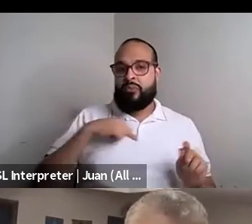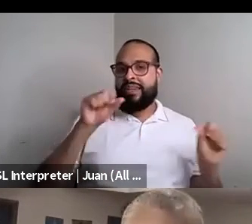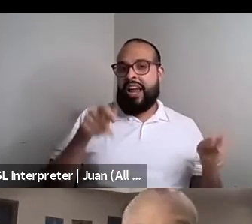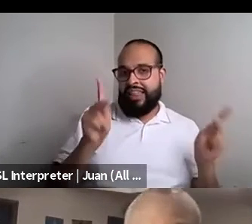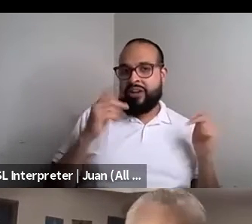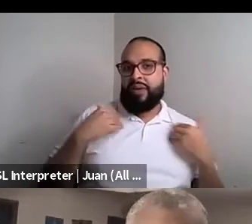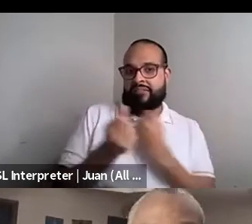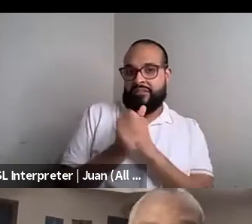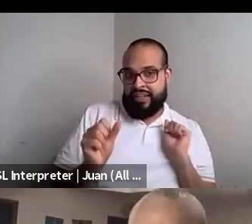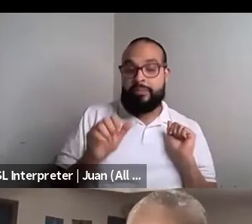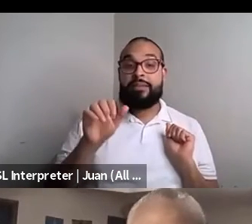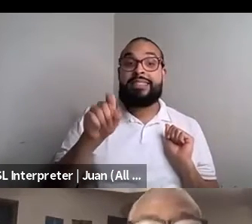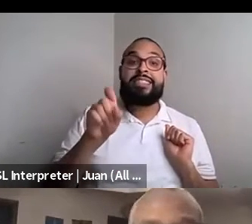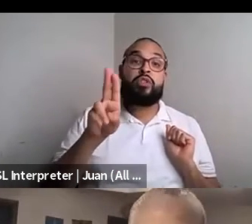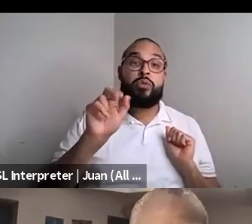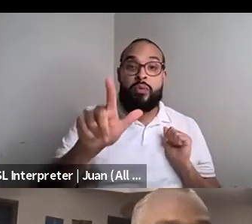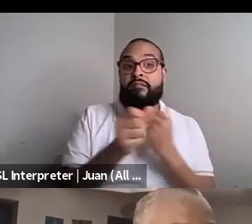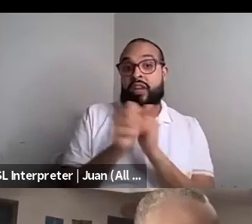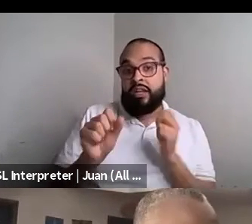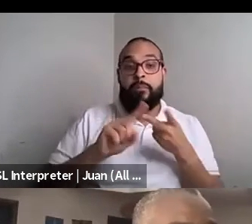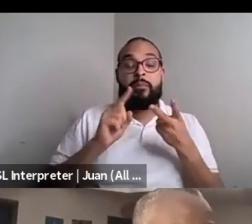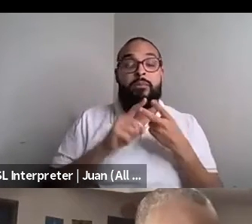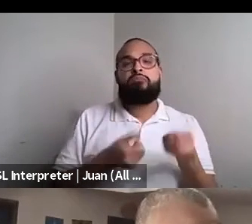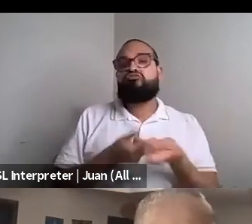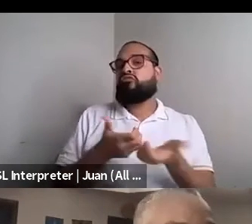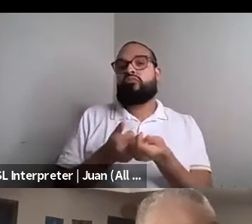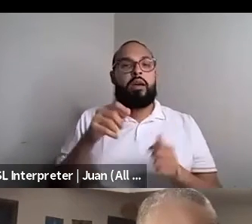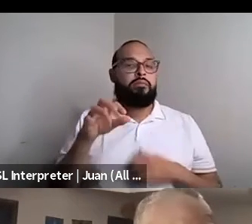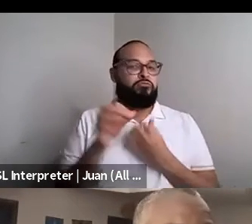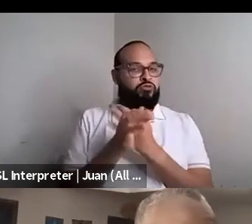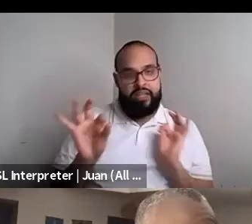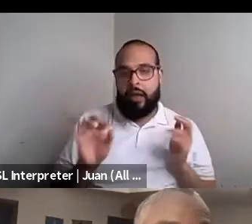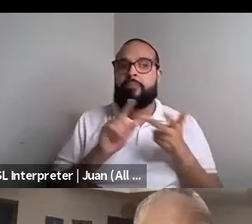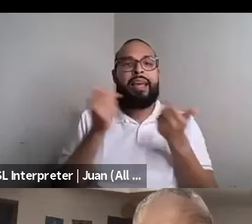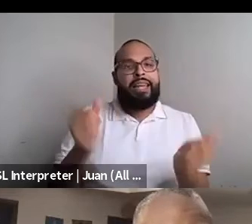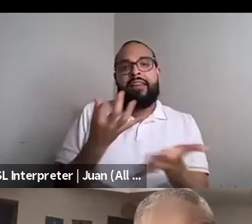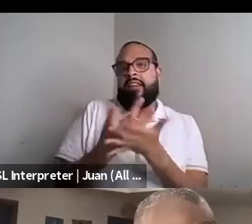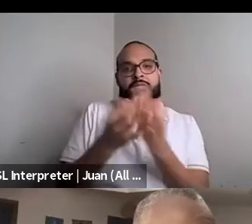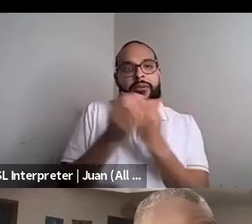Kokumo: sexual freedom verbal Freedom Financial freedom, freedom of anytime but fuck you bitches. I've got it.